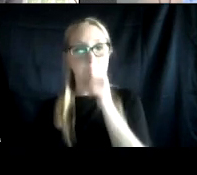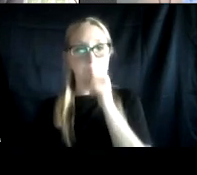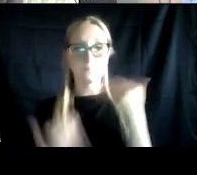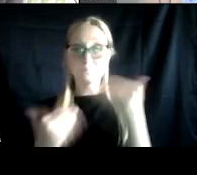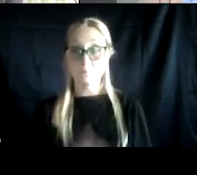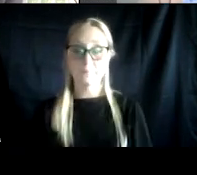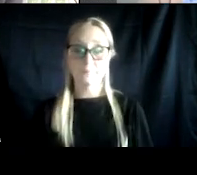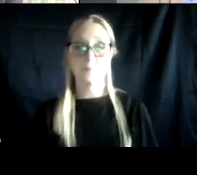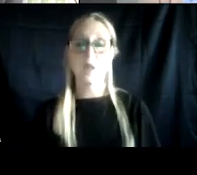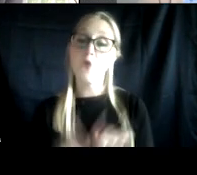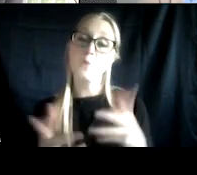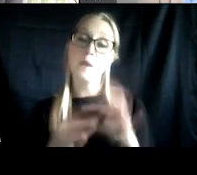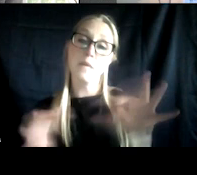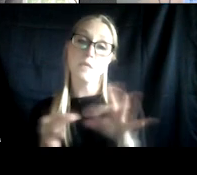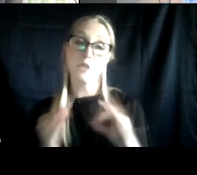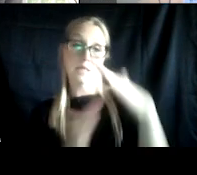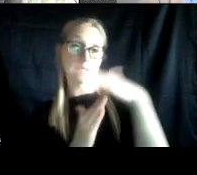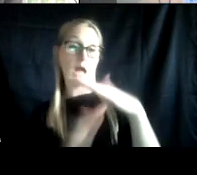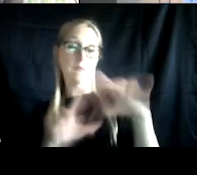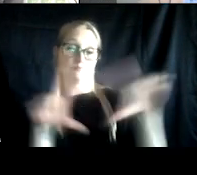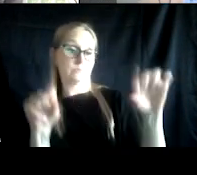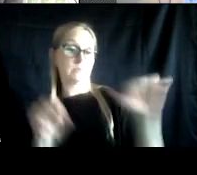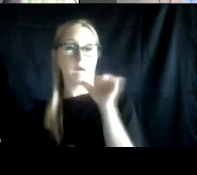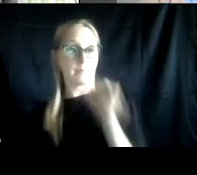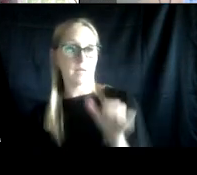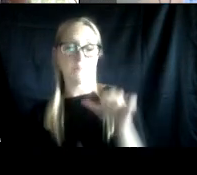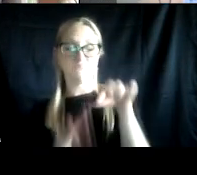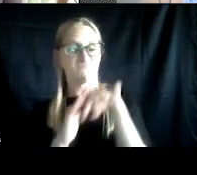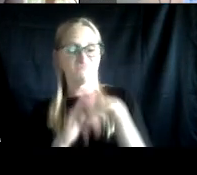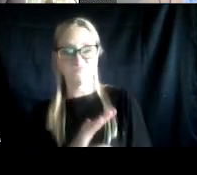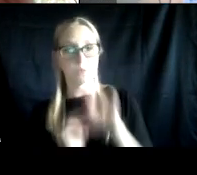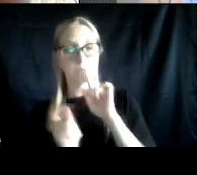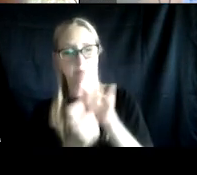I also wanna mention at the top that I won't be going into too much detail about Veterans Justice Programs,